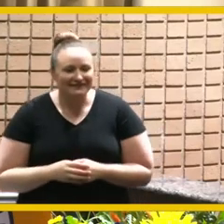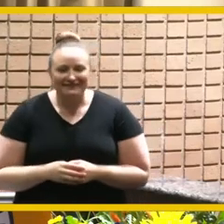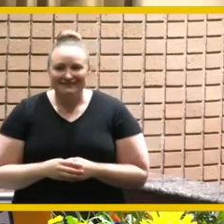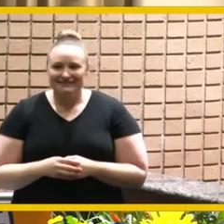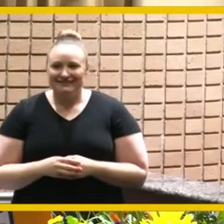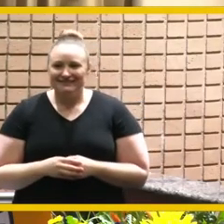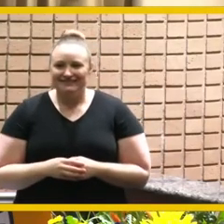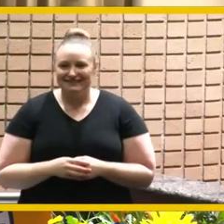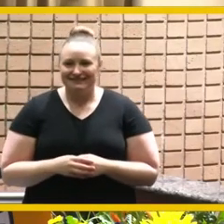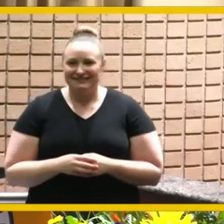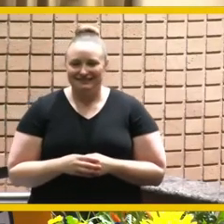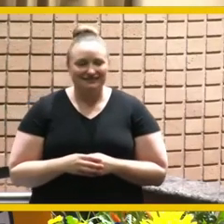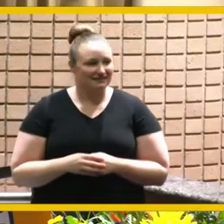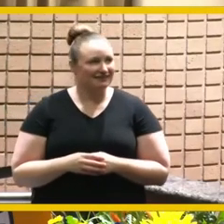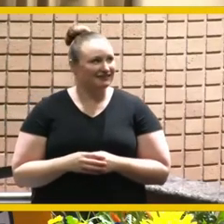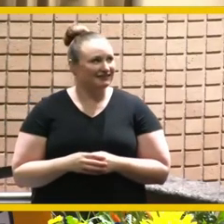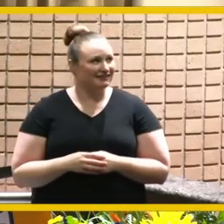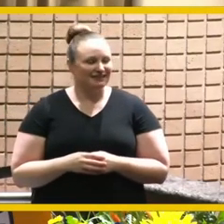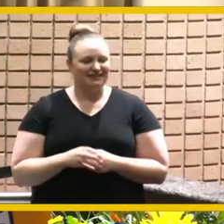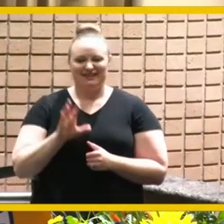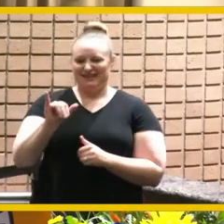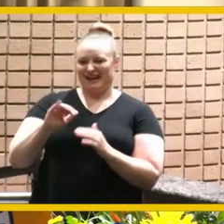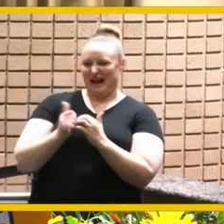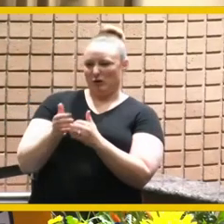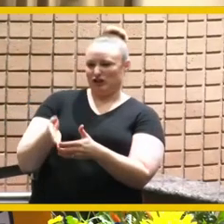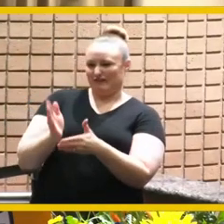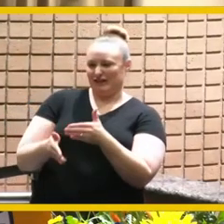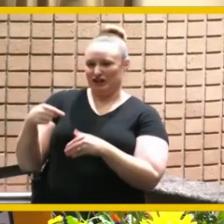that's all i that's that's how i should finish this this this is just